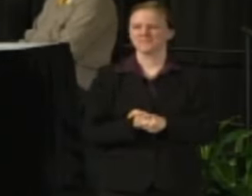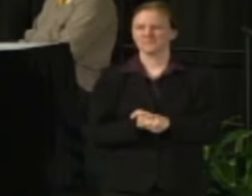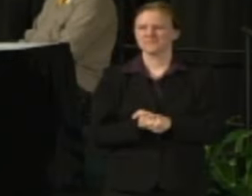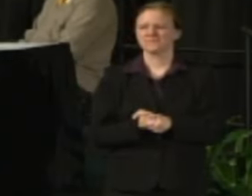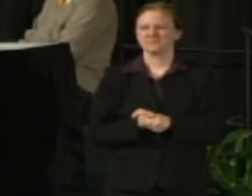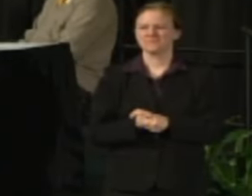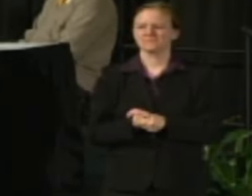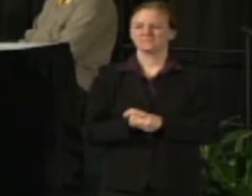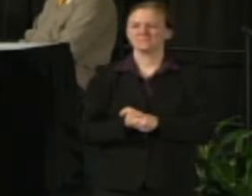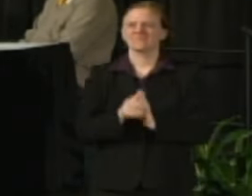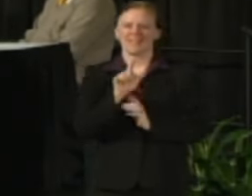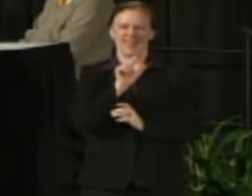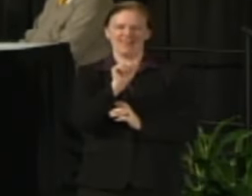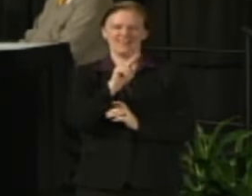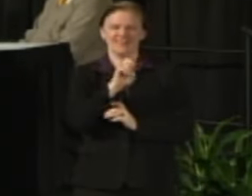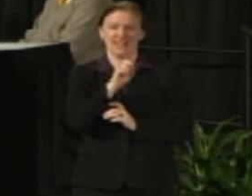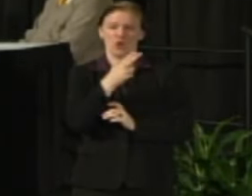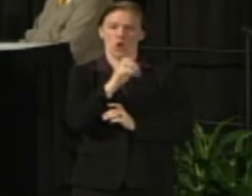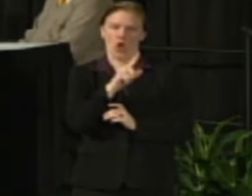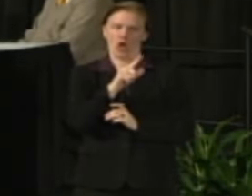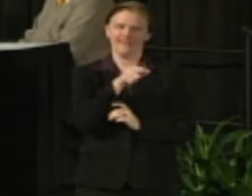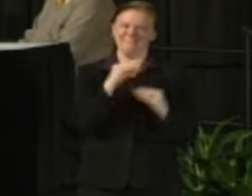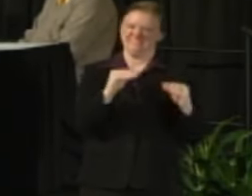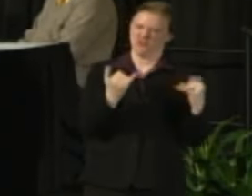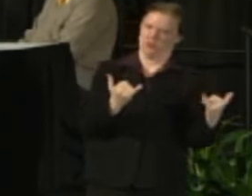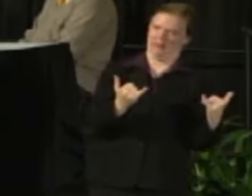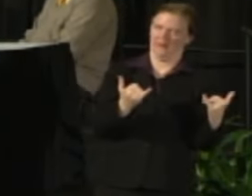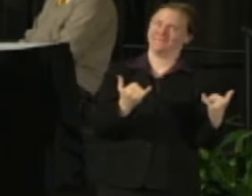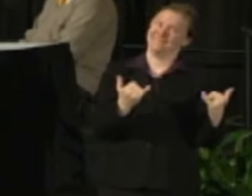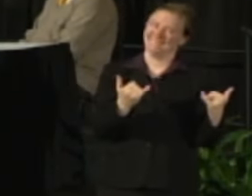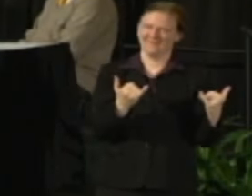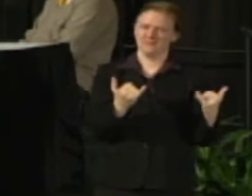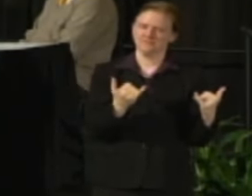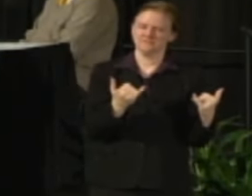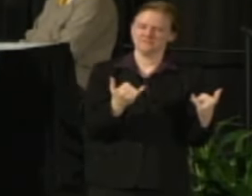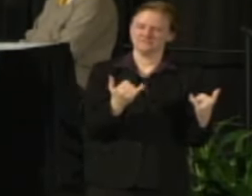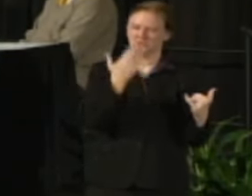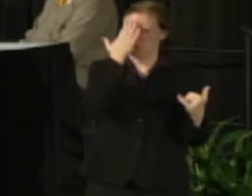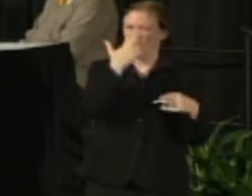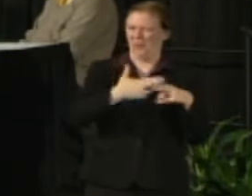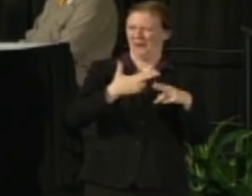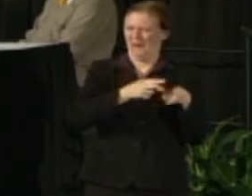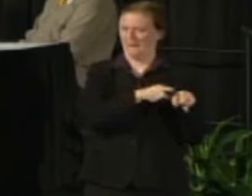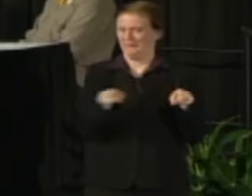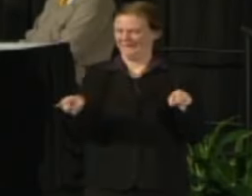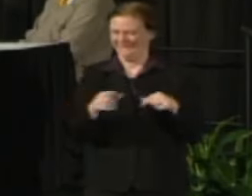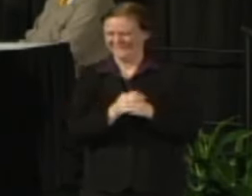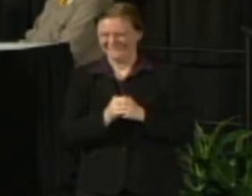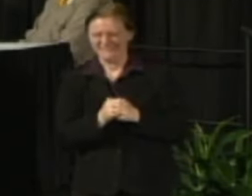and Lane Hall is teaching I just learned, so take note but I did address the Student Senate